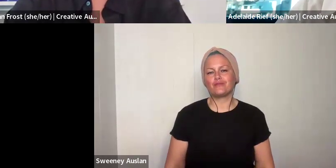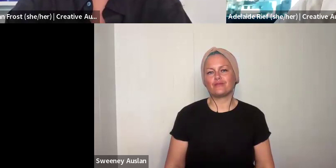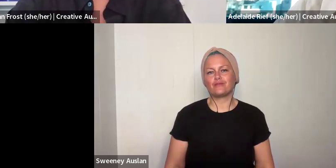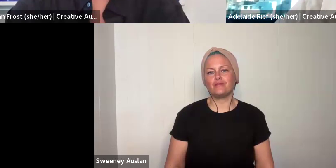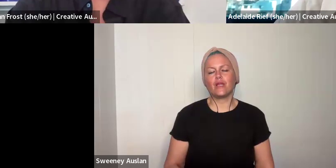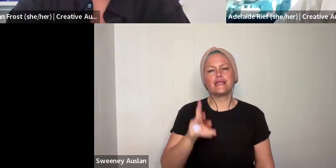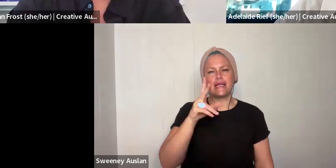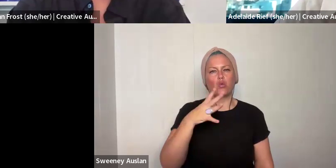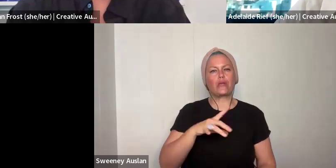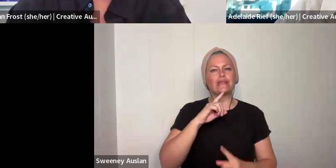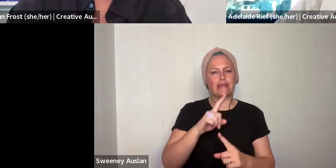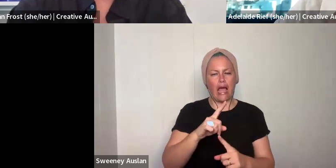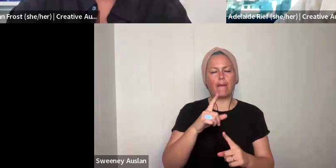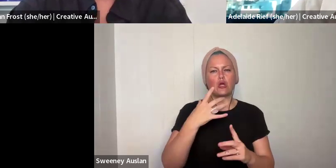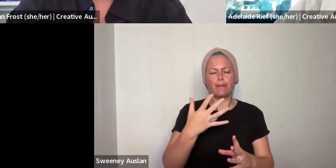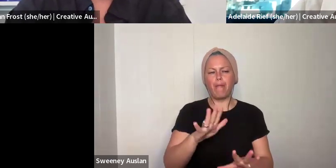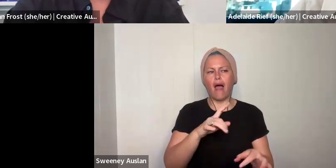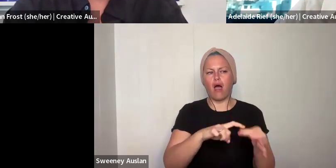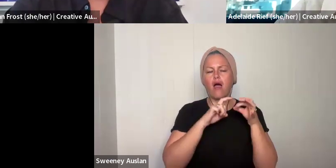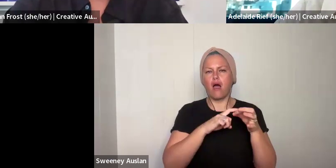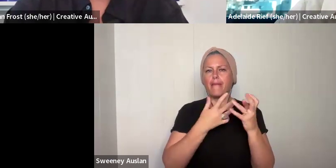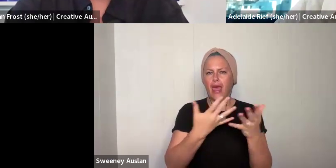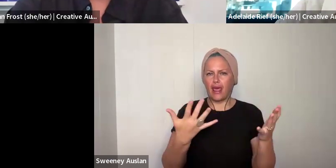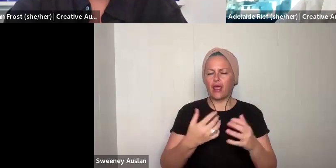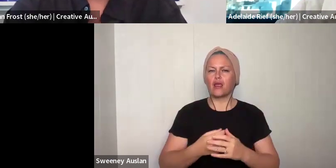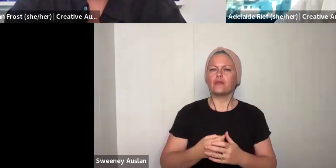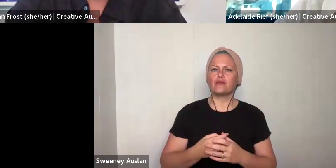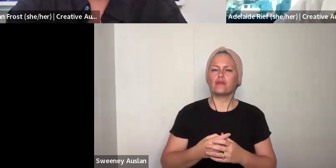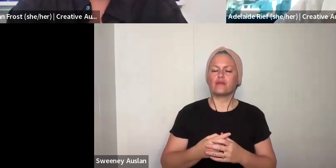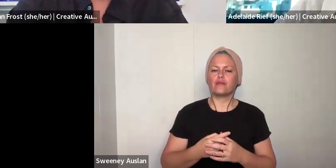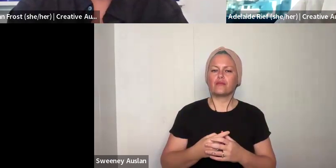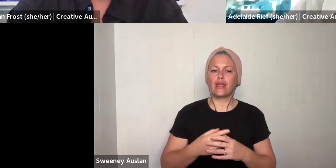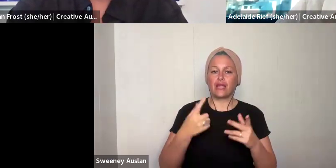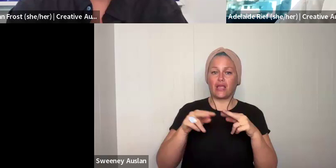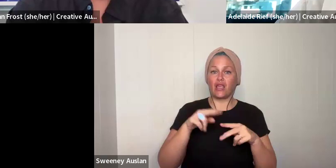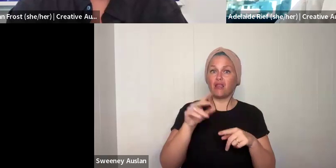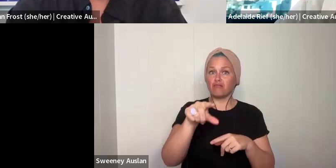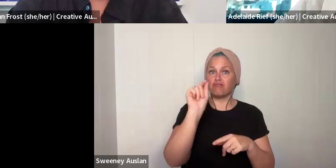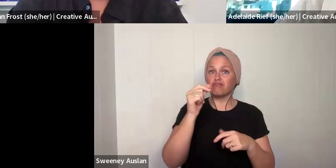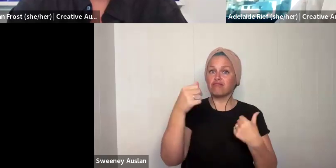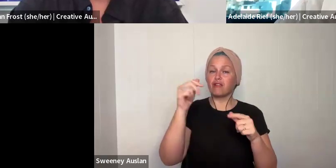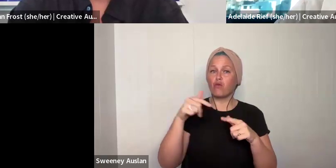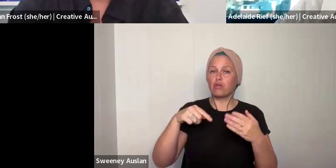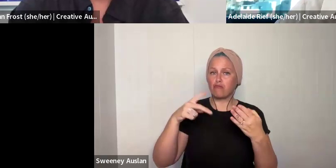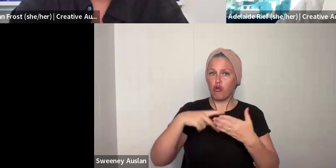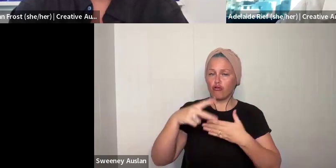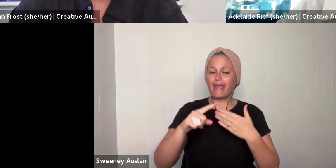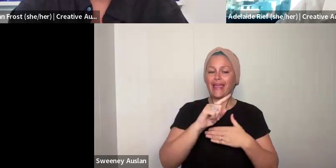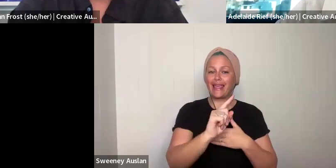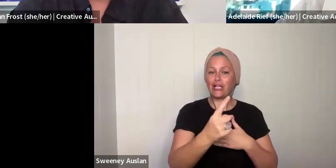asked to submit a CV. You don't need any letters of support and you don't need any additional support material, videos, testimonials, anything like that. Please don't